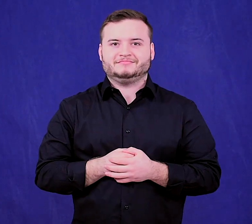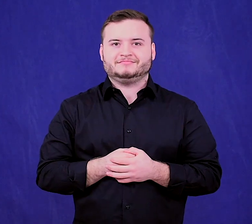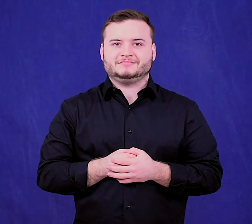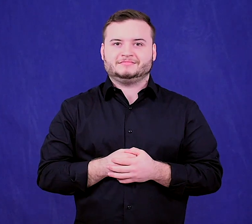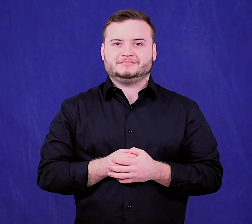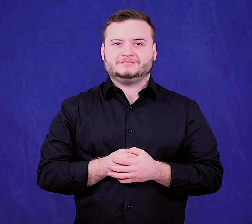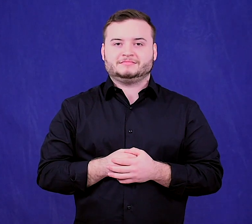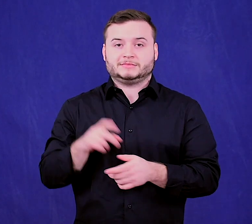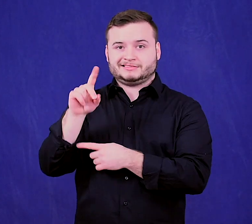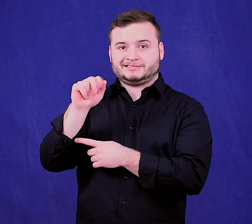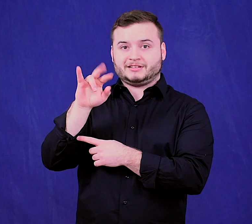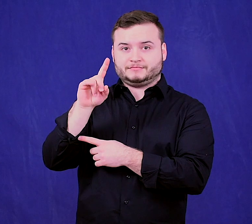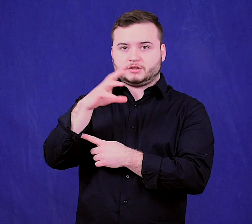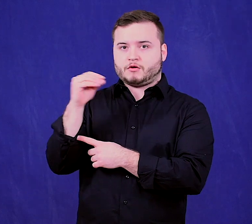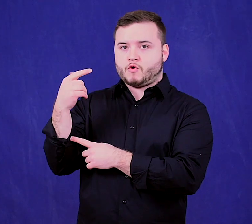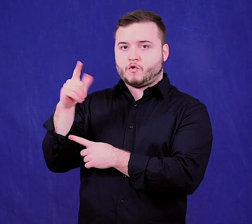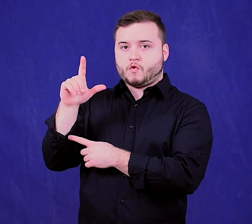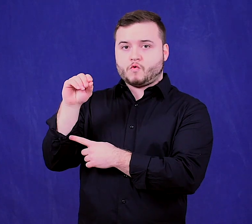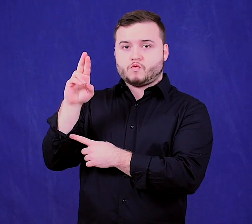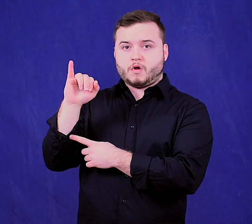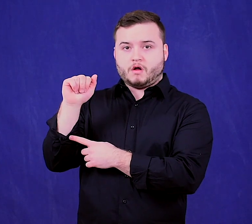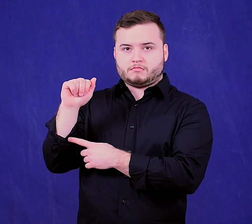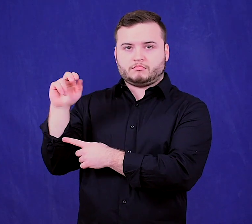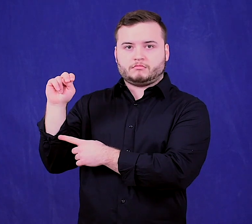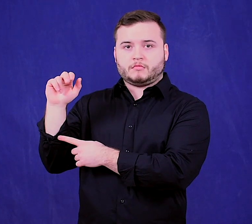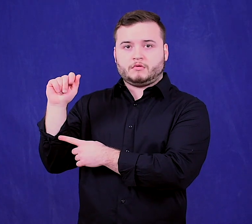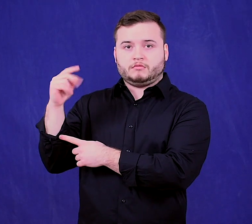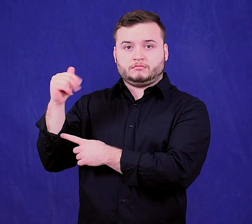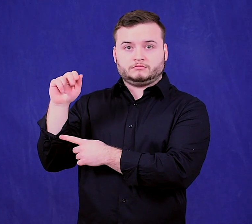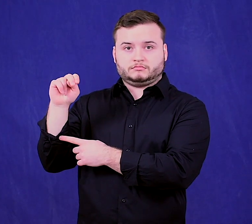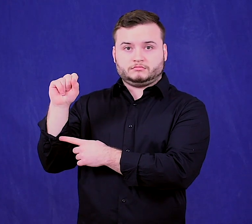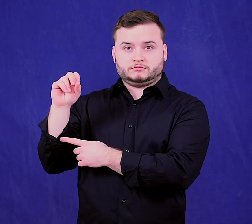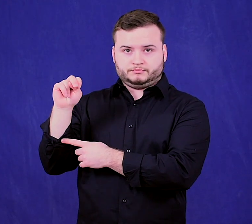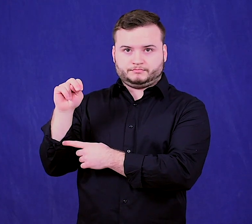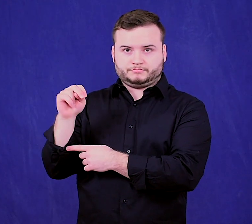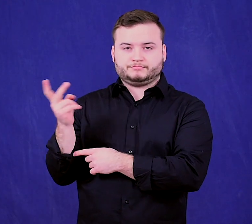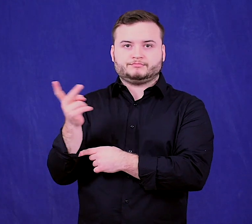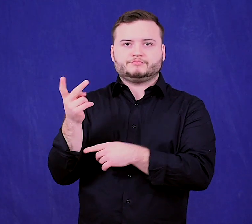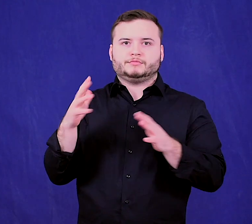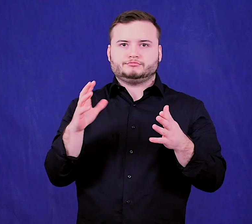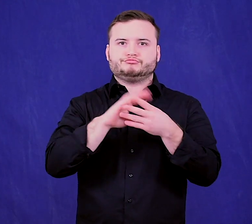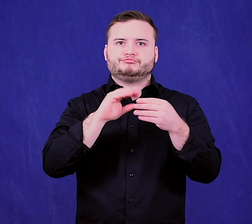David and Gloria Nathanson testified